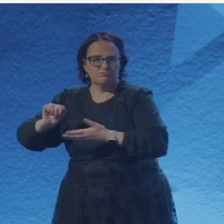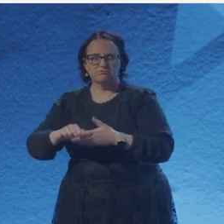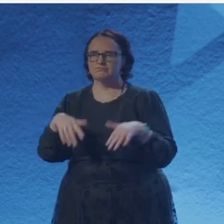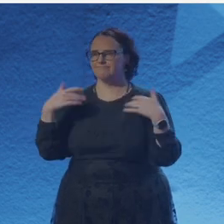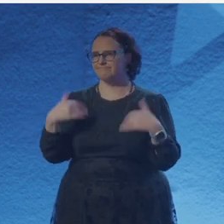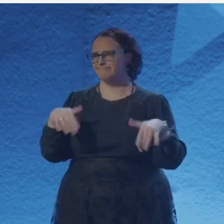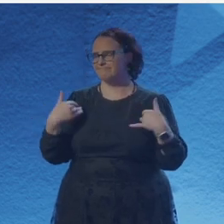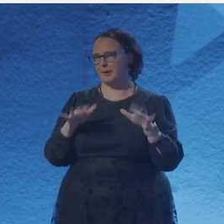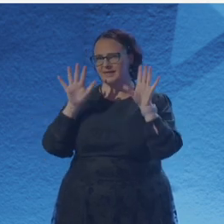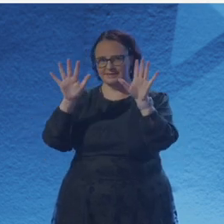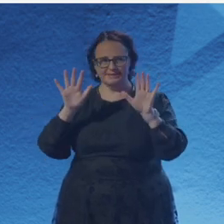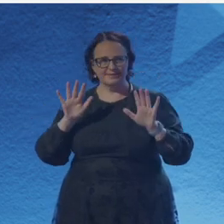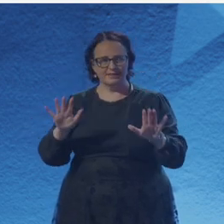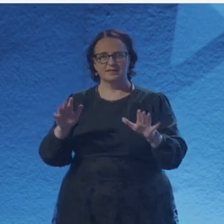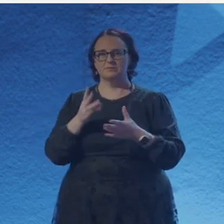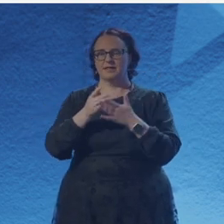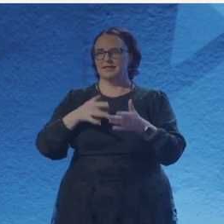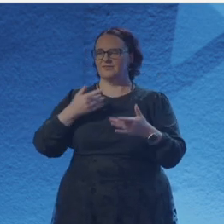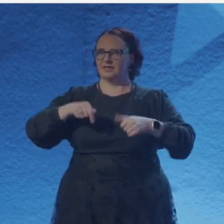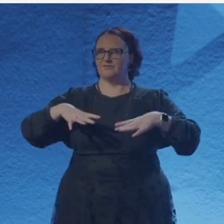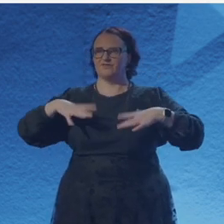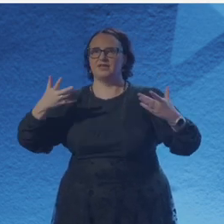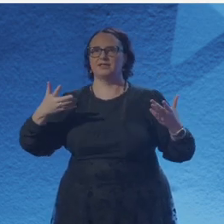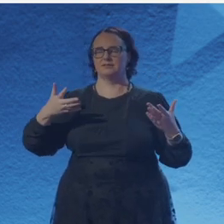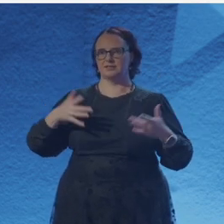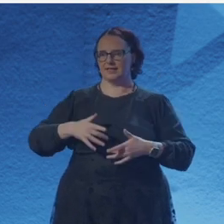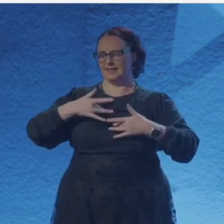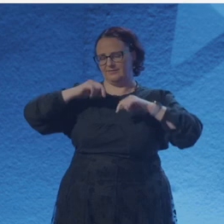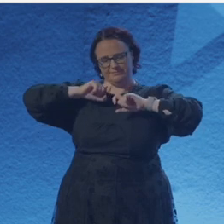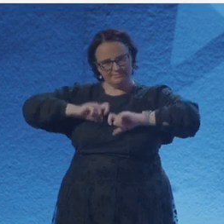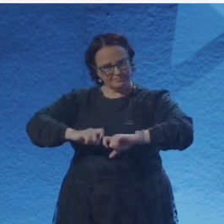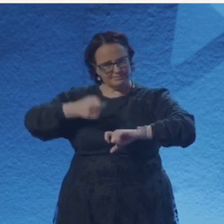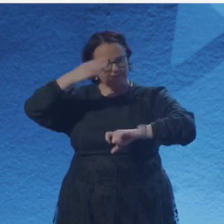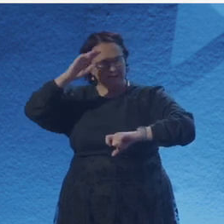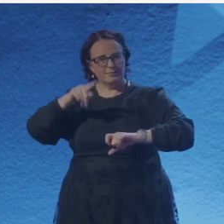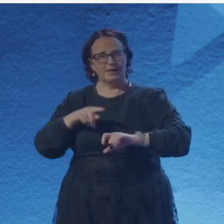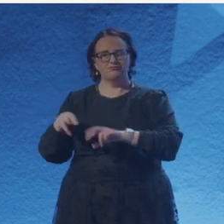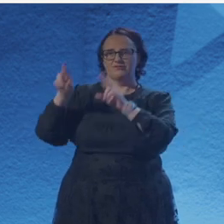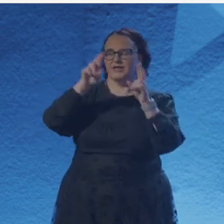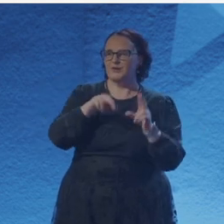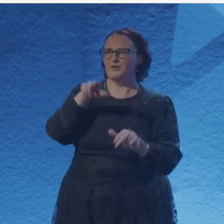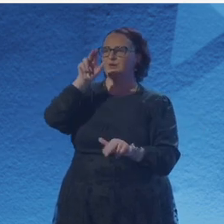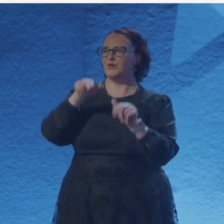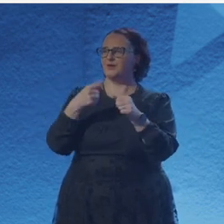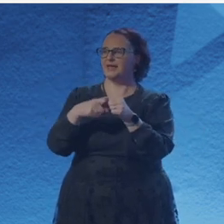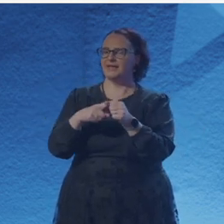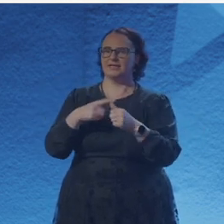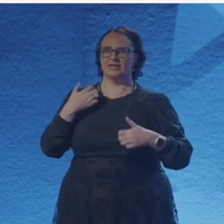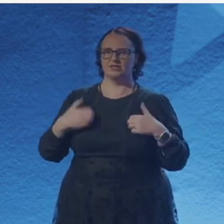In 2019, my immigration status changed to allow me to freely pursue my interests. And since then I've been published by Dedalus Press, Lifeboat Press, Poetry